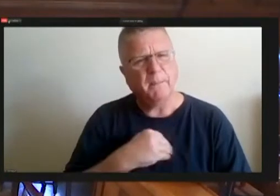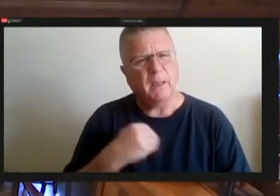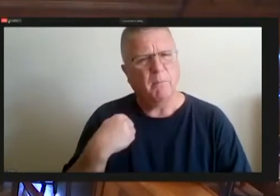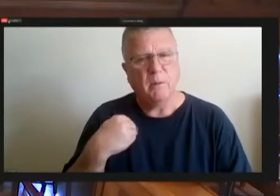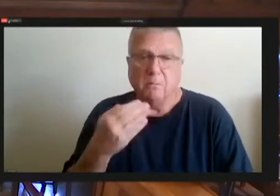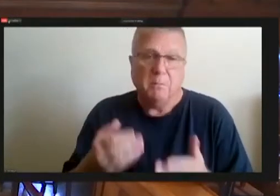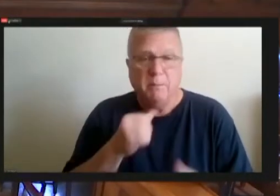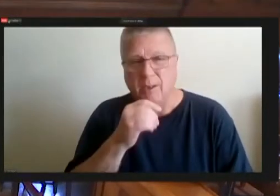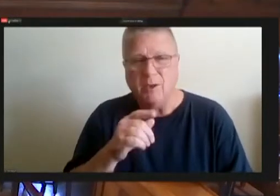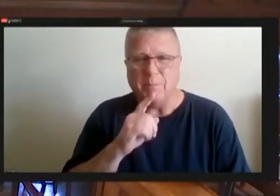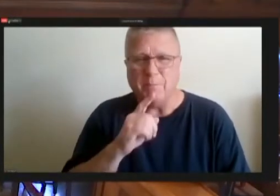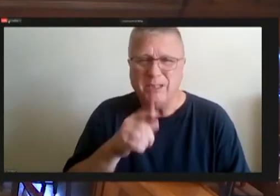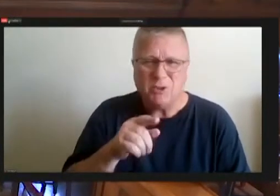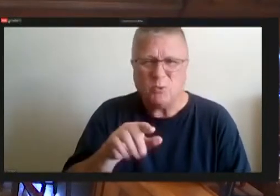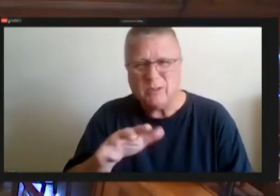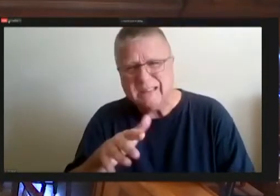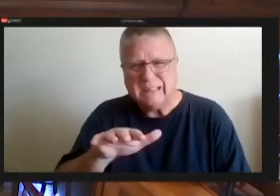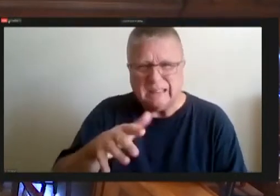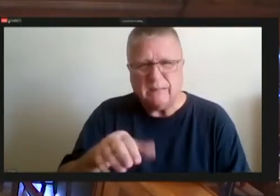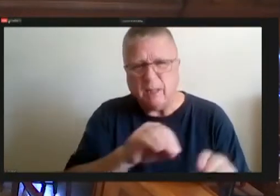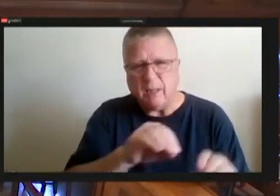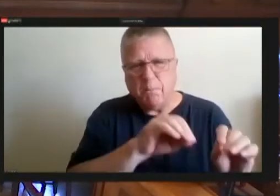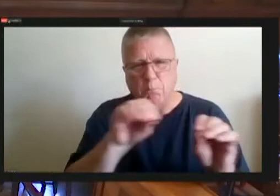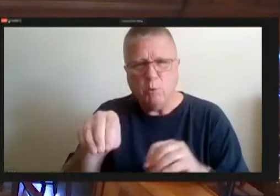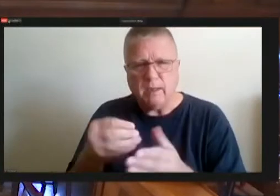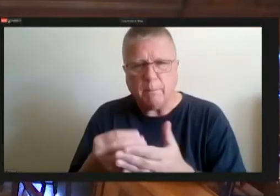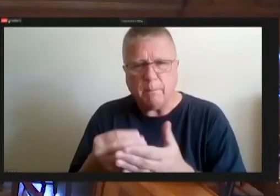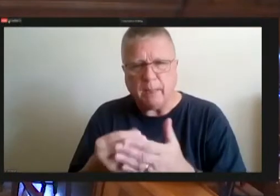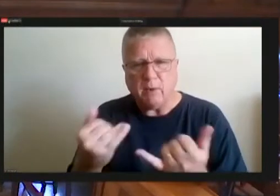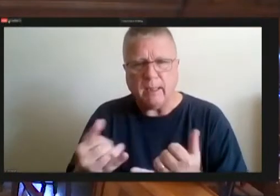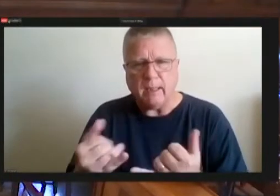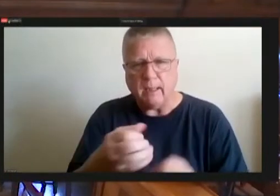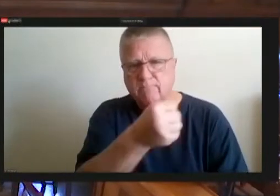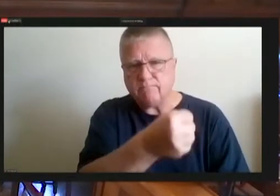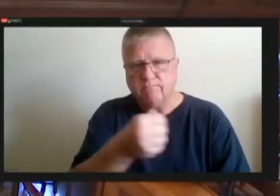money right now into from paving.